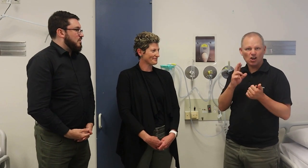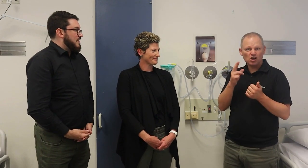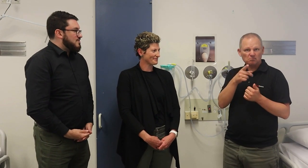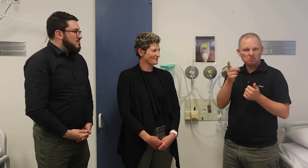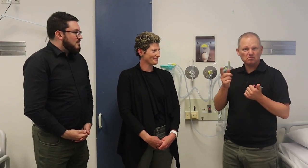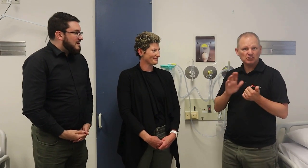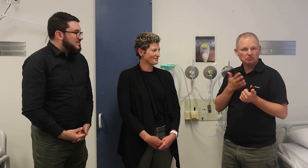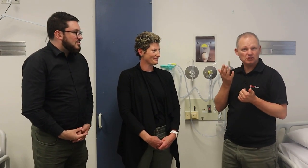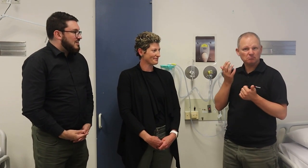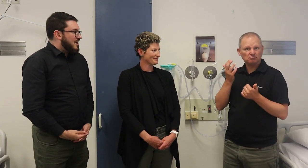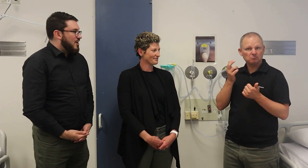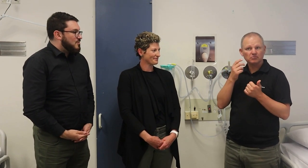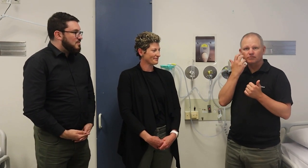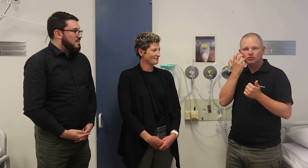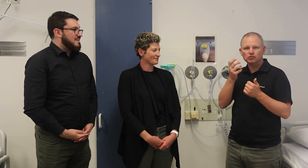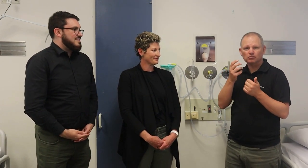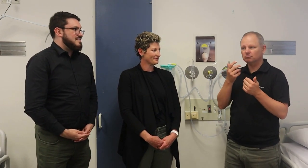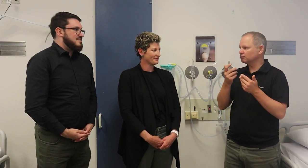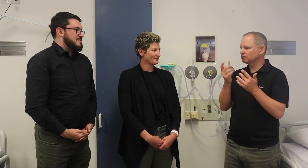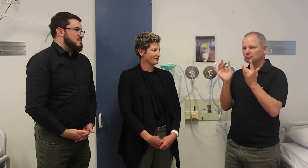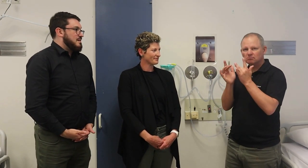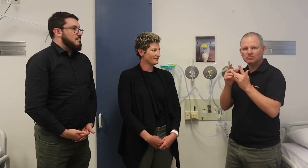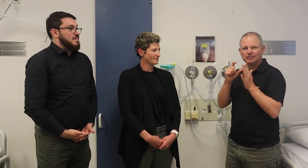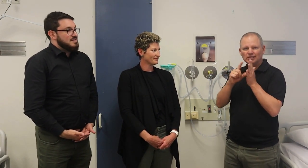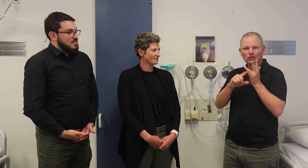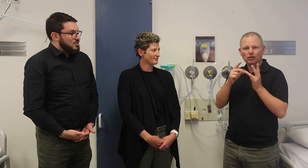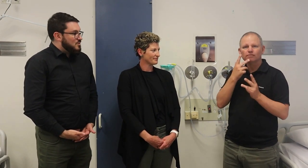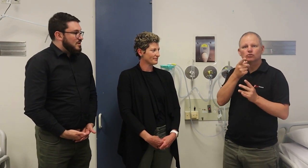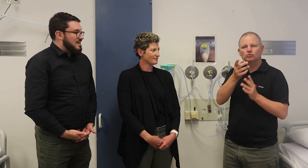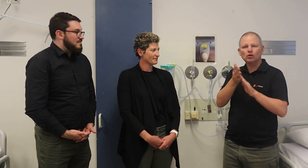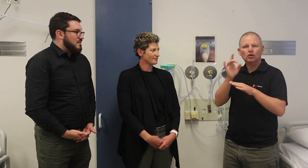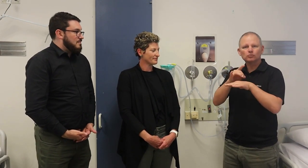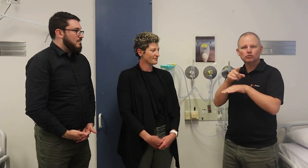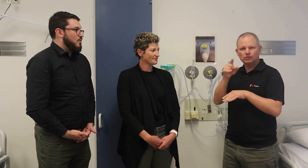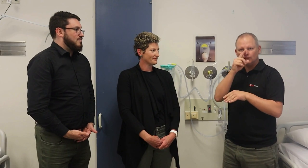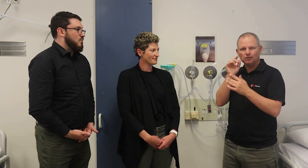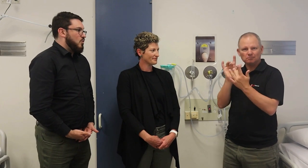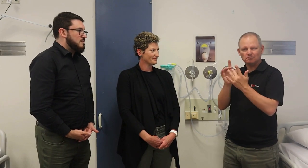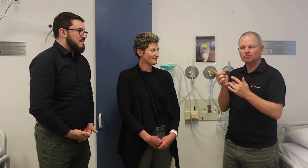I hope this means the community feel a bit more informed and that they can contact the DLO